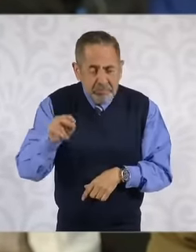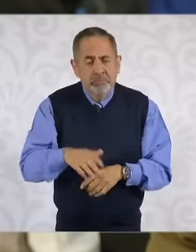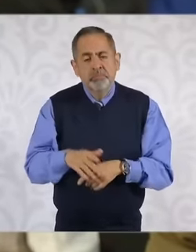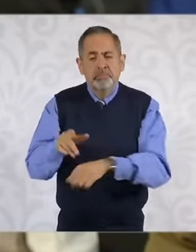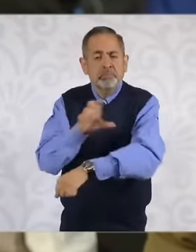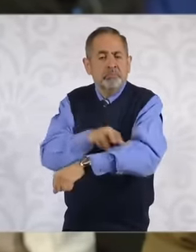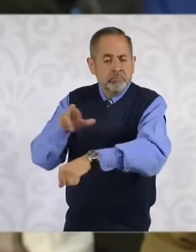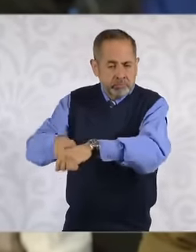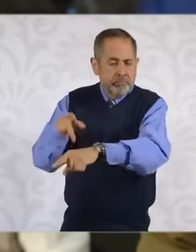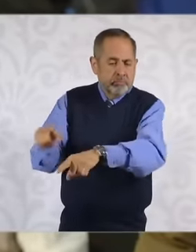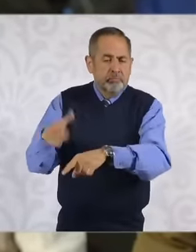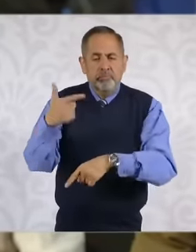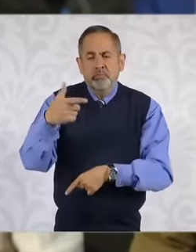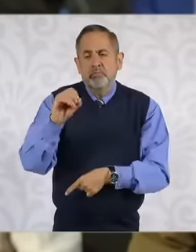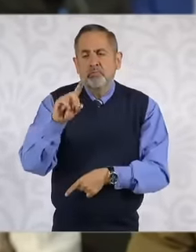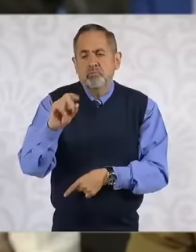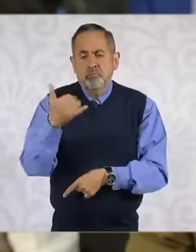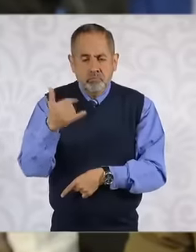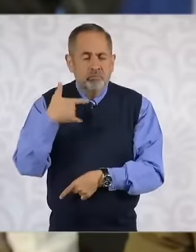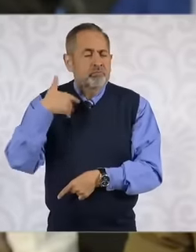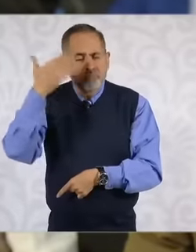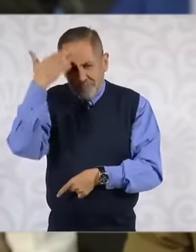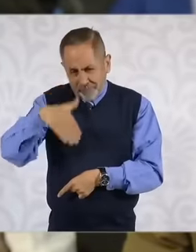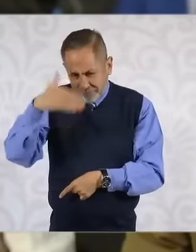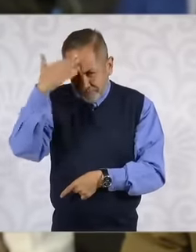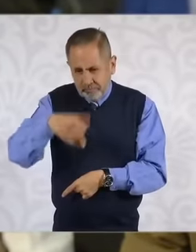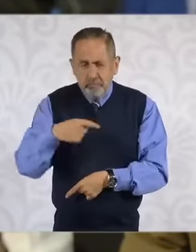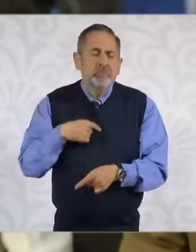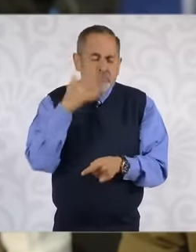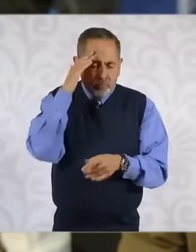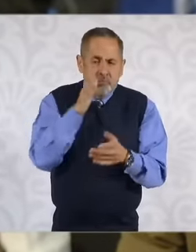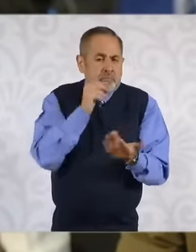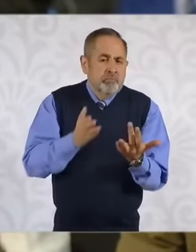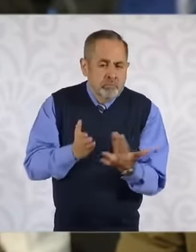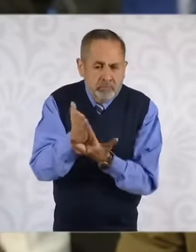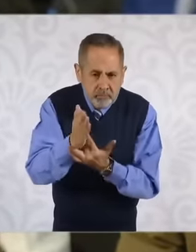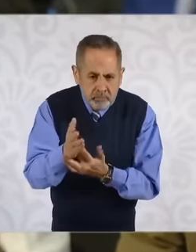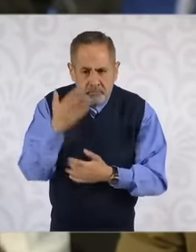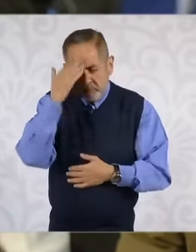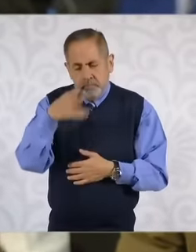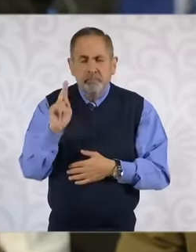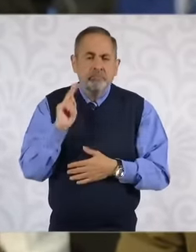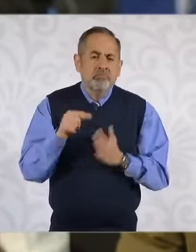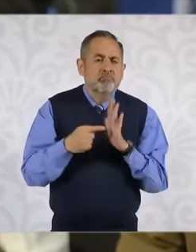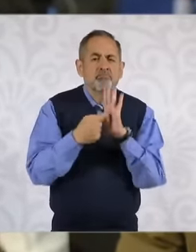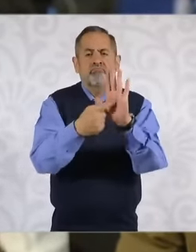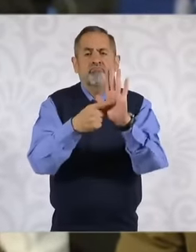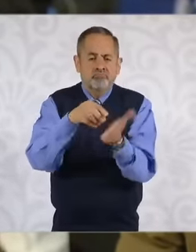knows it too. I know that they can't do much, I know, but I also want this president to remain here